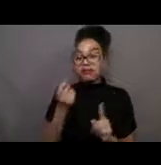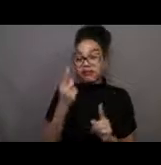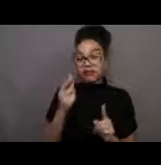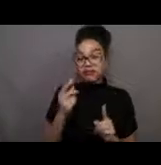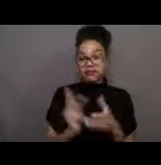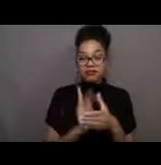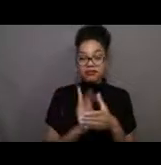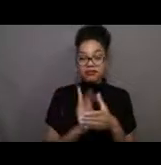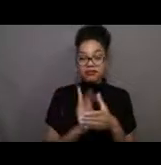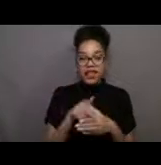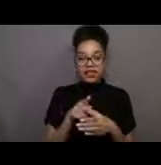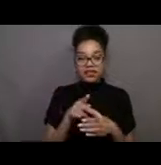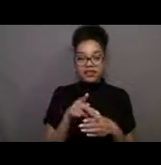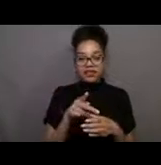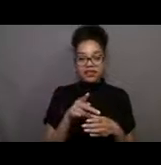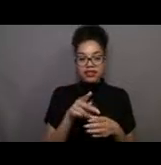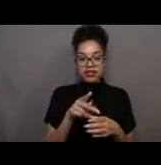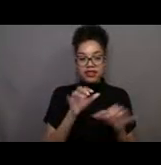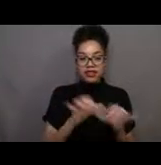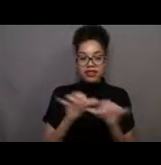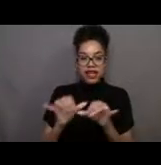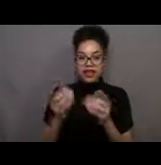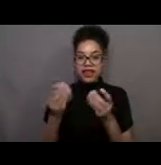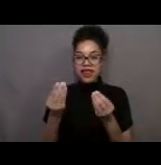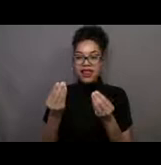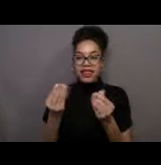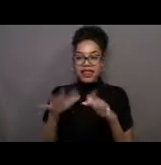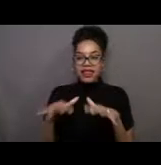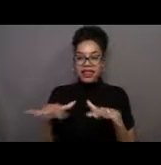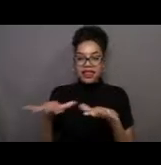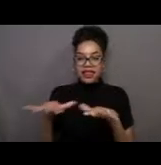Plants all of fanned out on the evolutionary tree